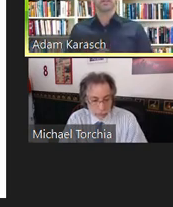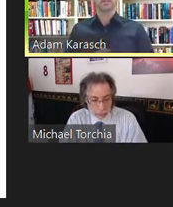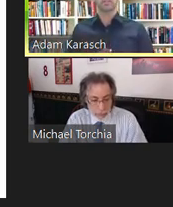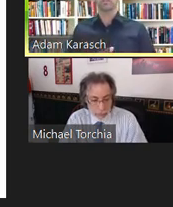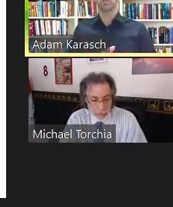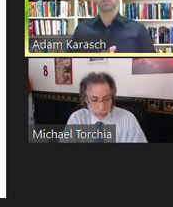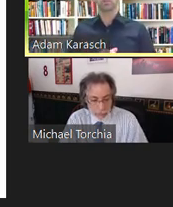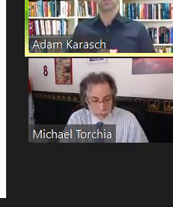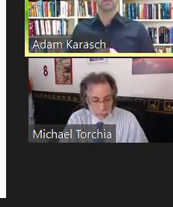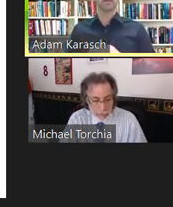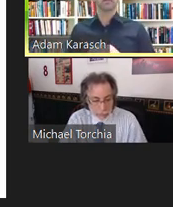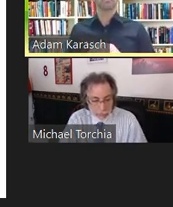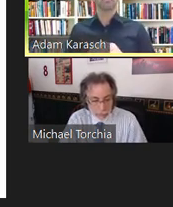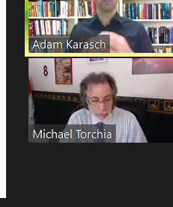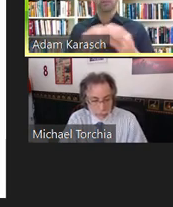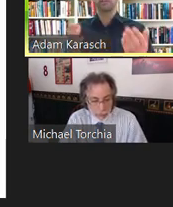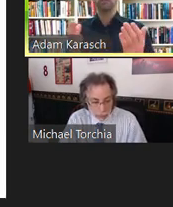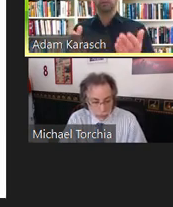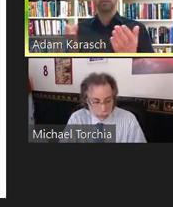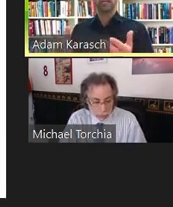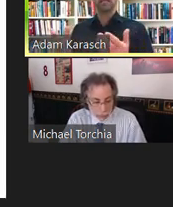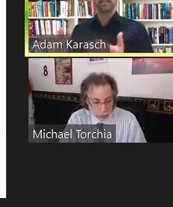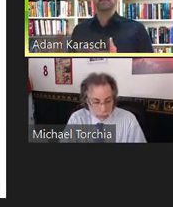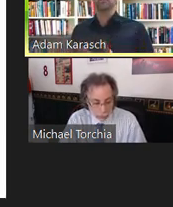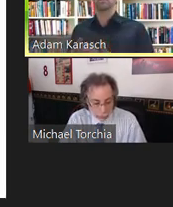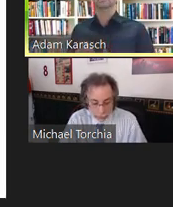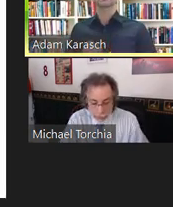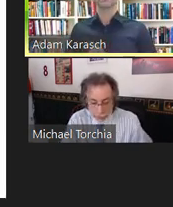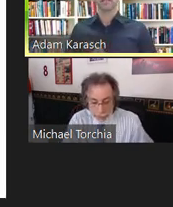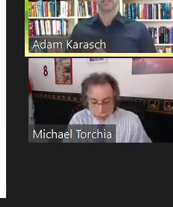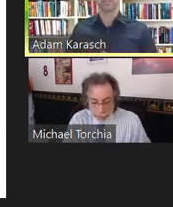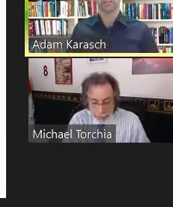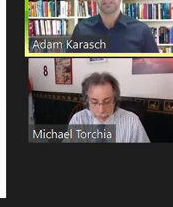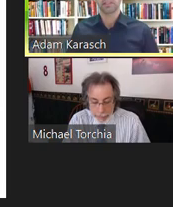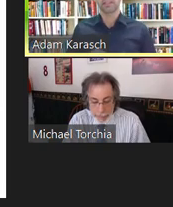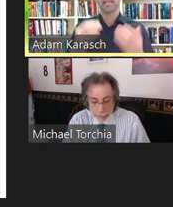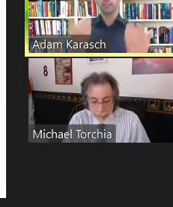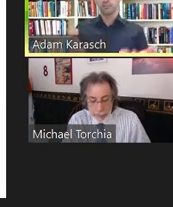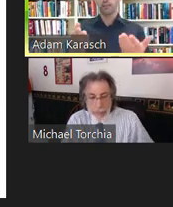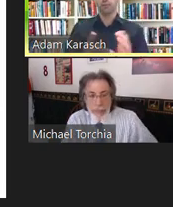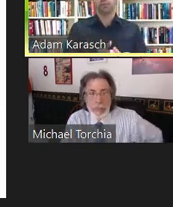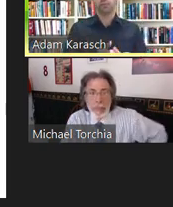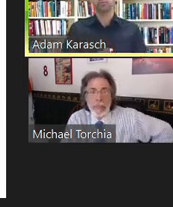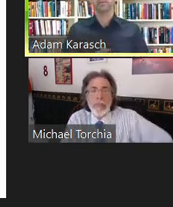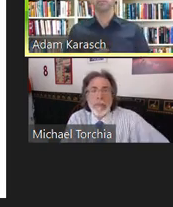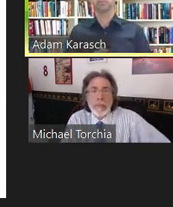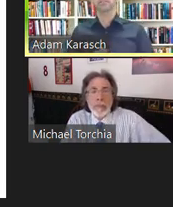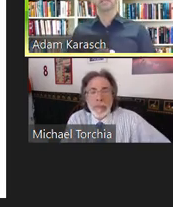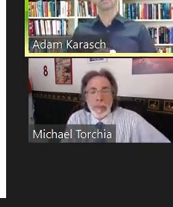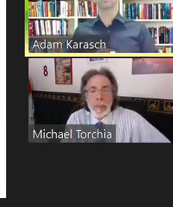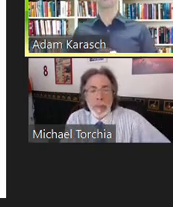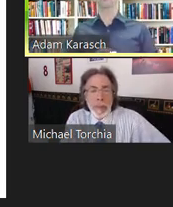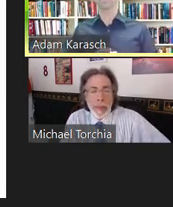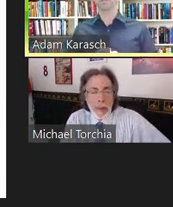and solutions for individual ADA law titles. Today's, of course, will be covering Title I,